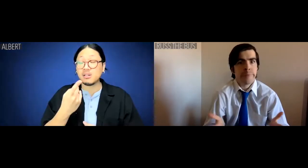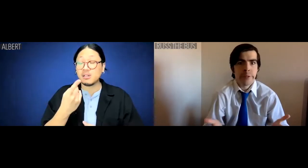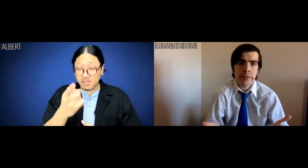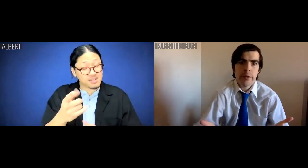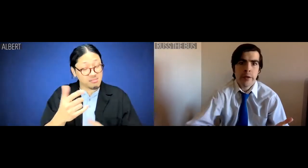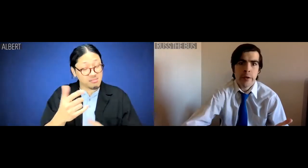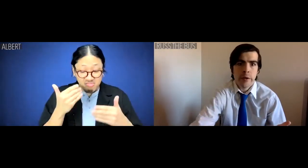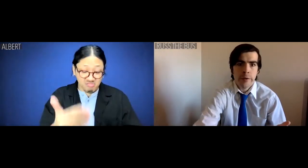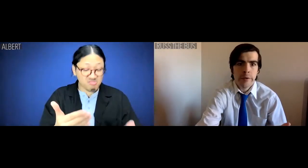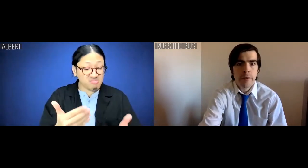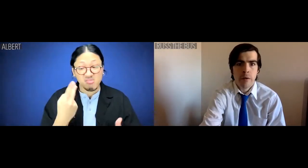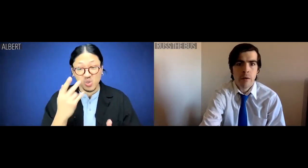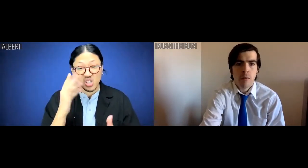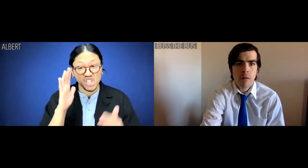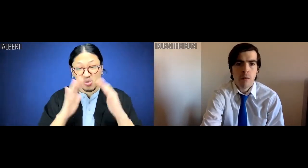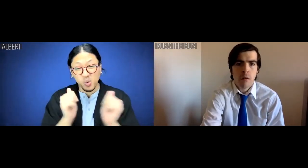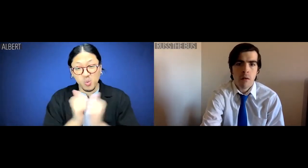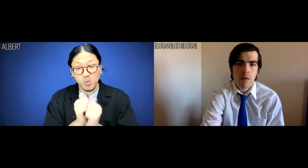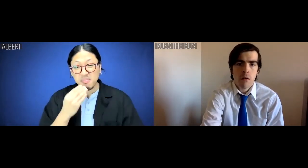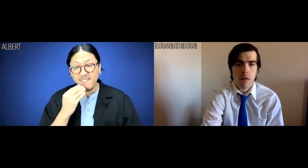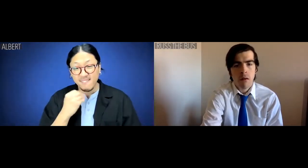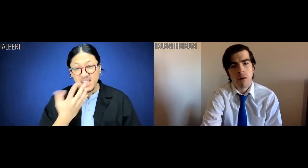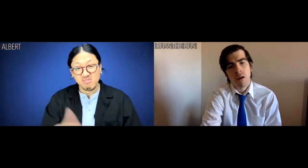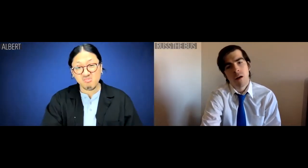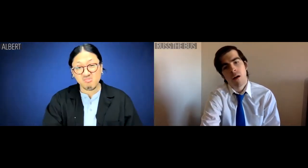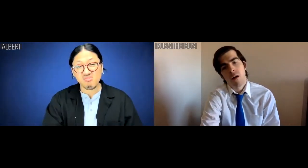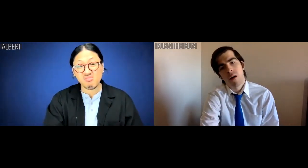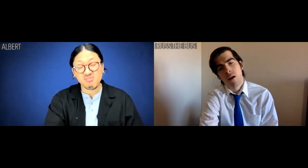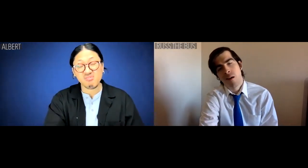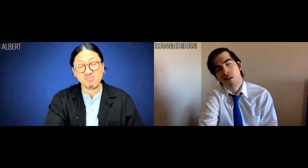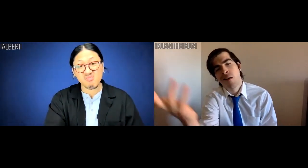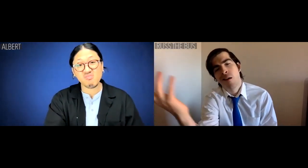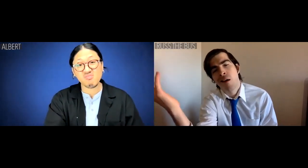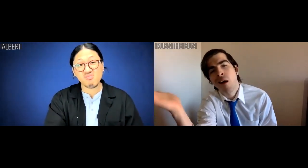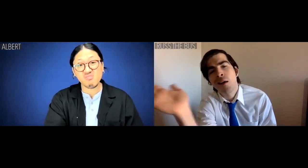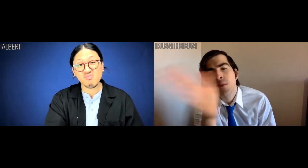Albert: This time you're really going to get us in trouble with Melvin.